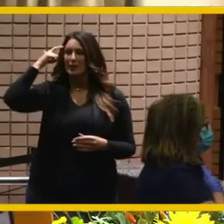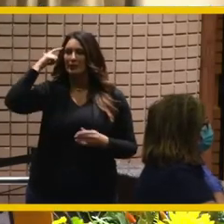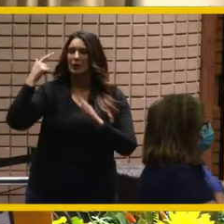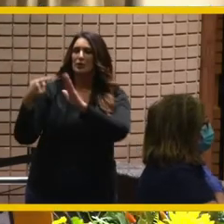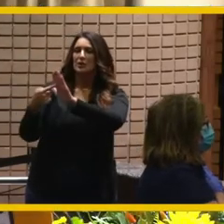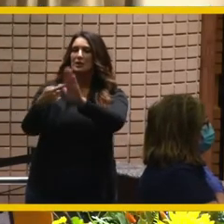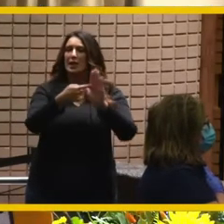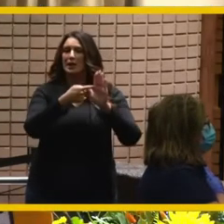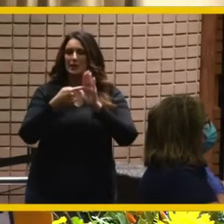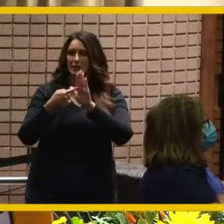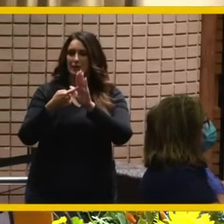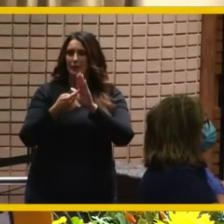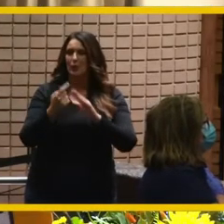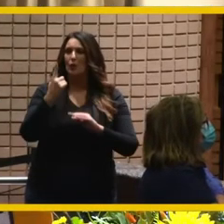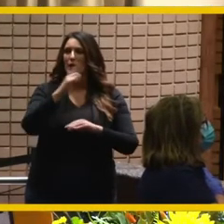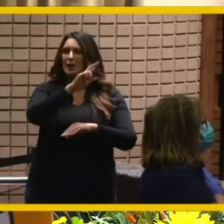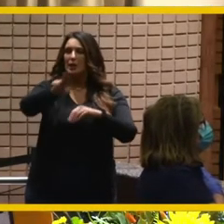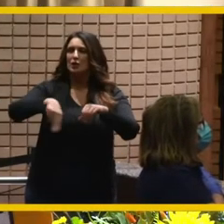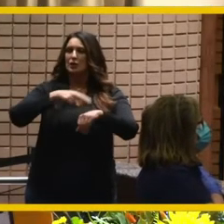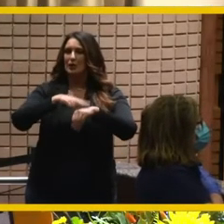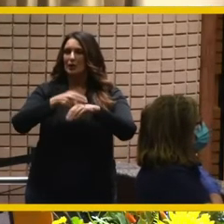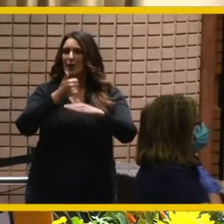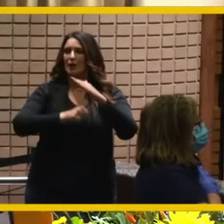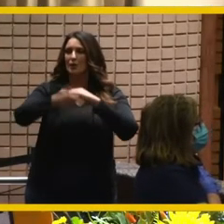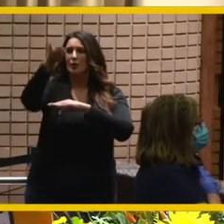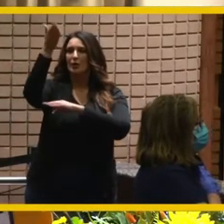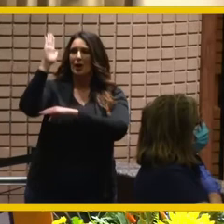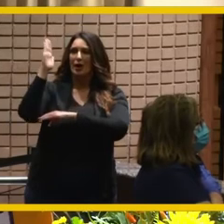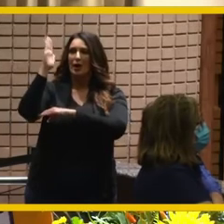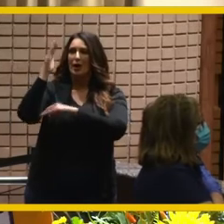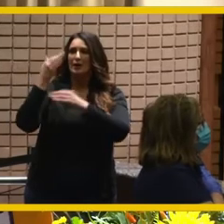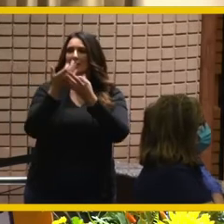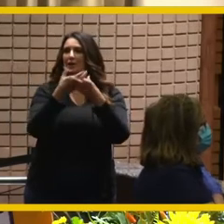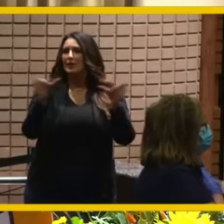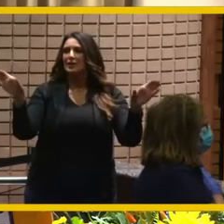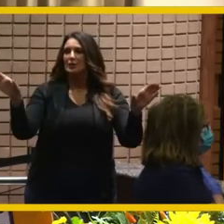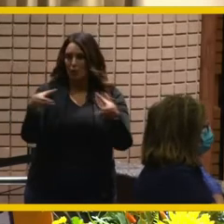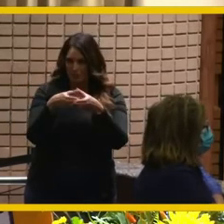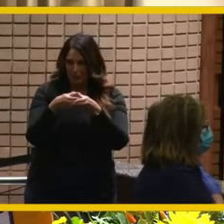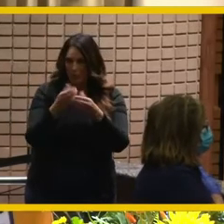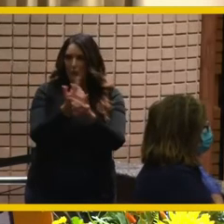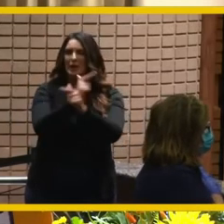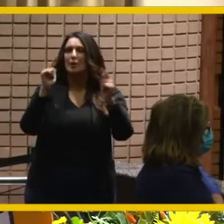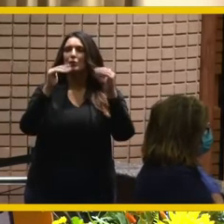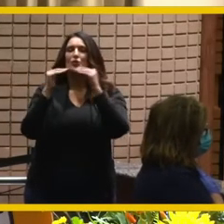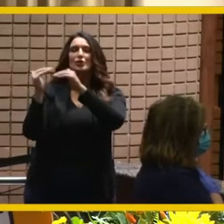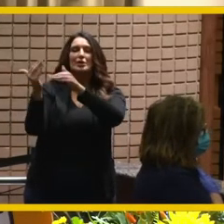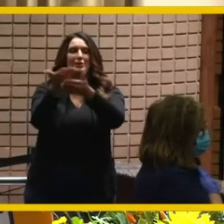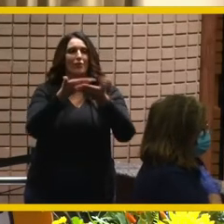for which it stands one nation and america indivisible with liberty and justice for all